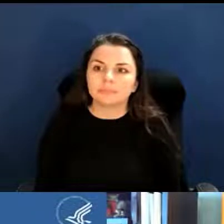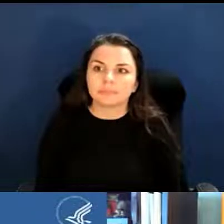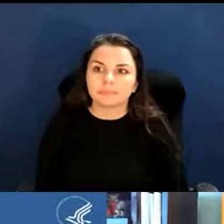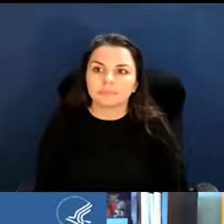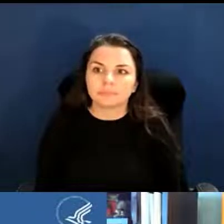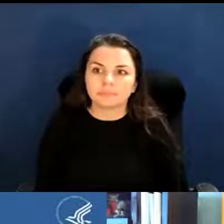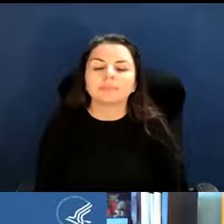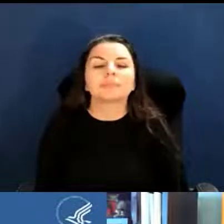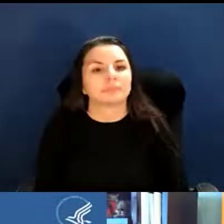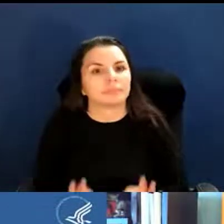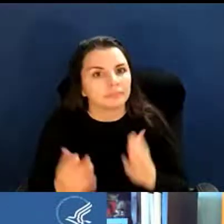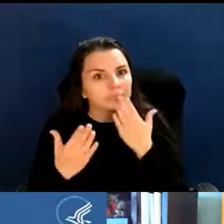April Harrison: Thank you, Susan.